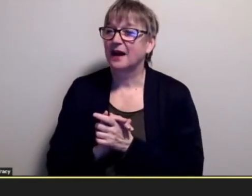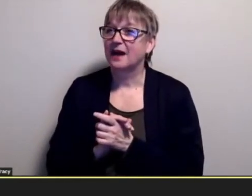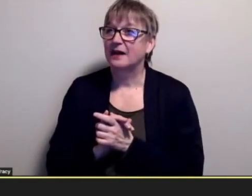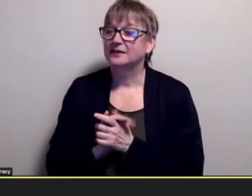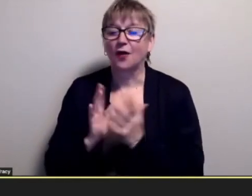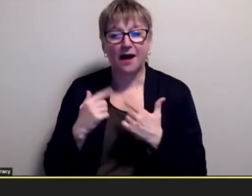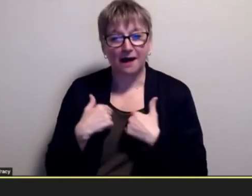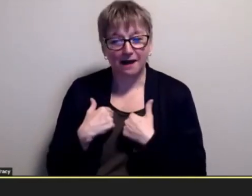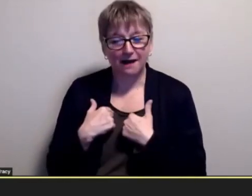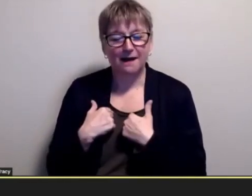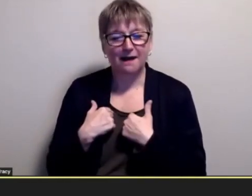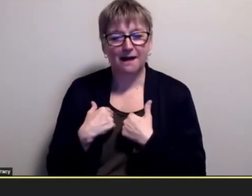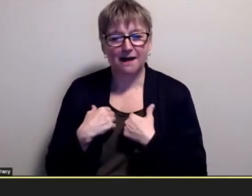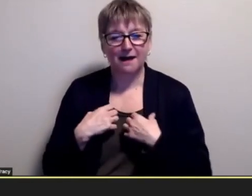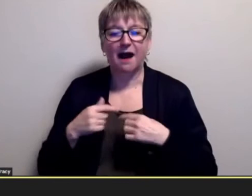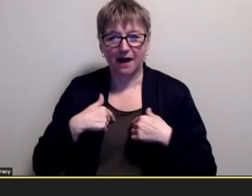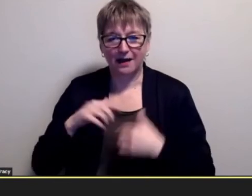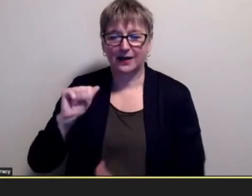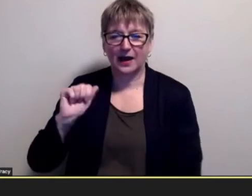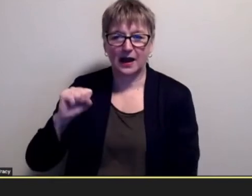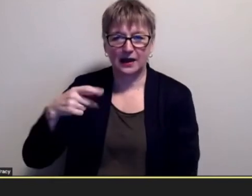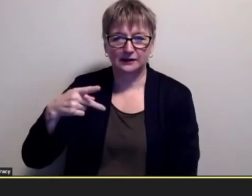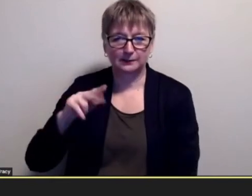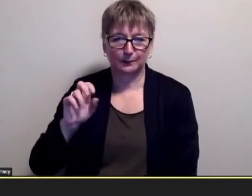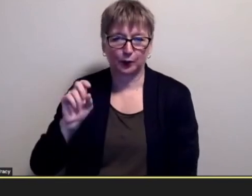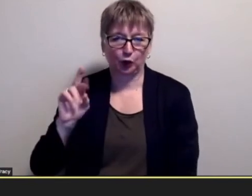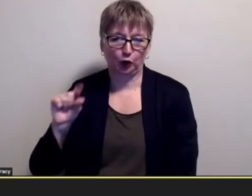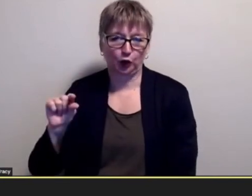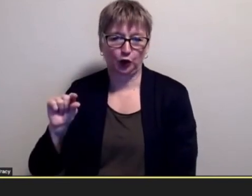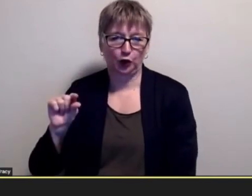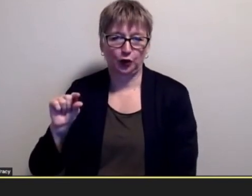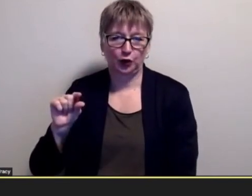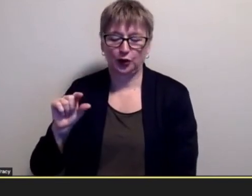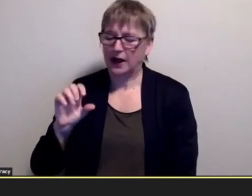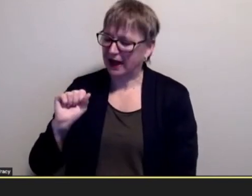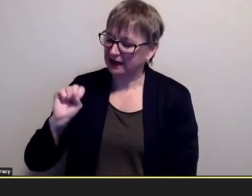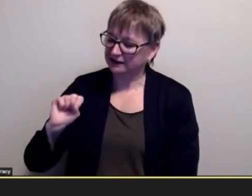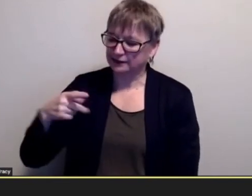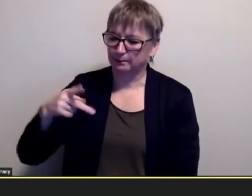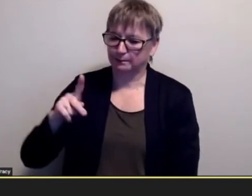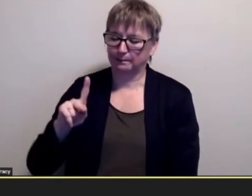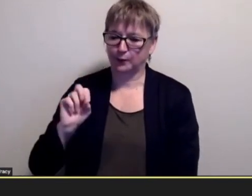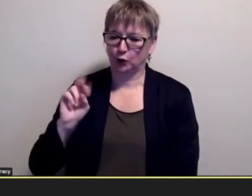i have asperger's syndrome so i think that's one of the reasons why i qualified for